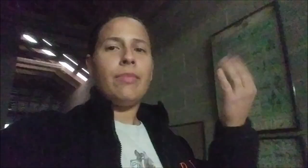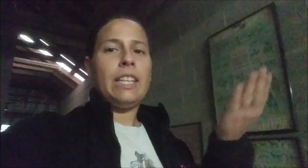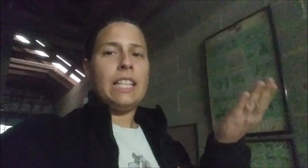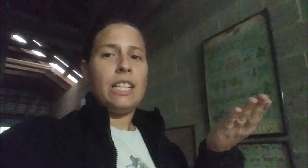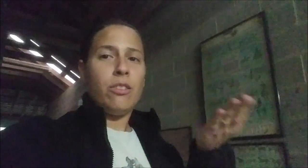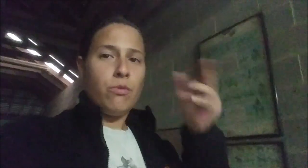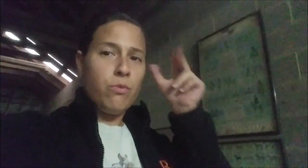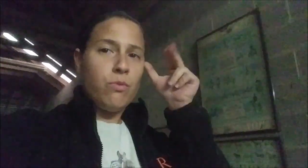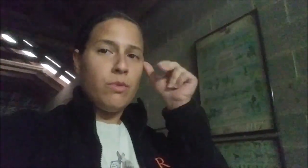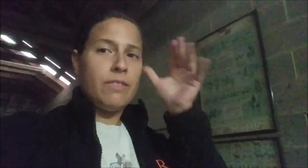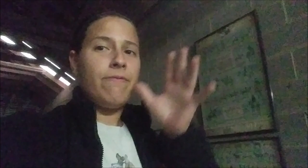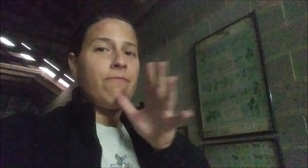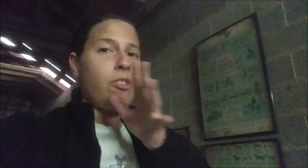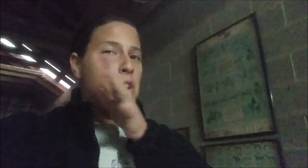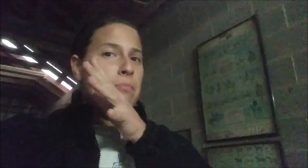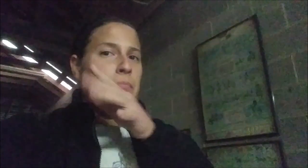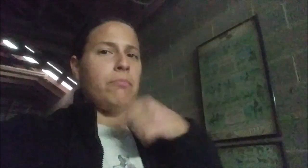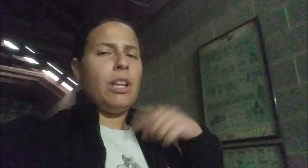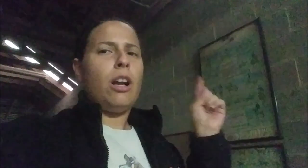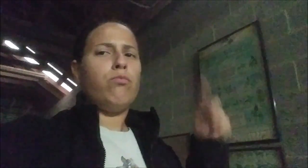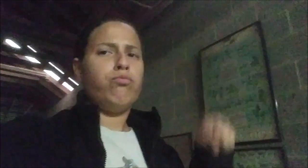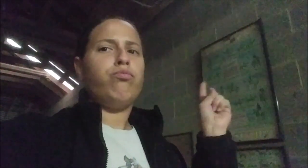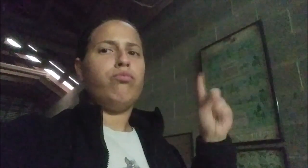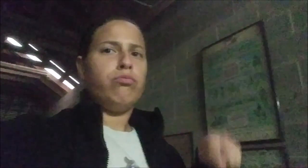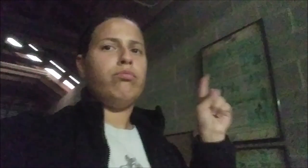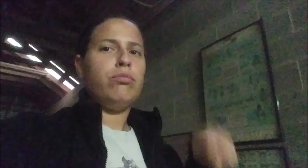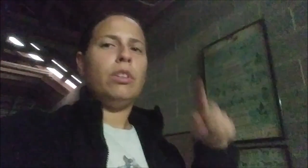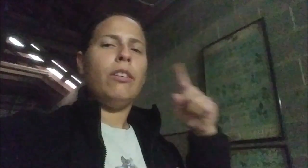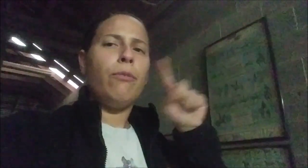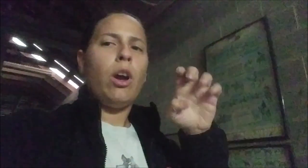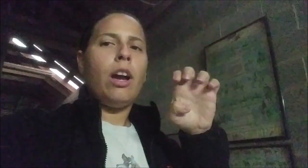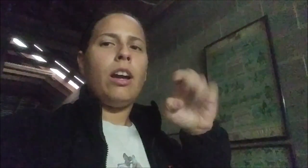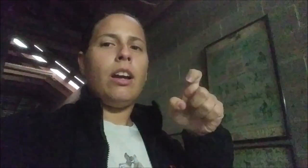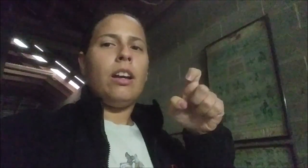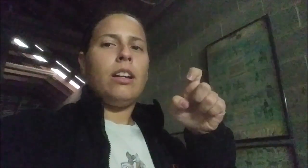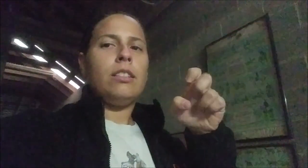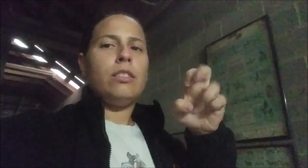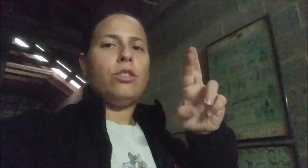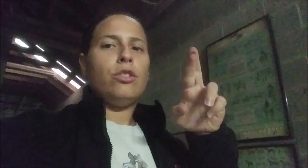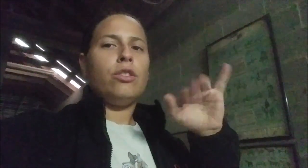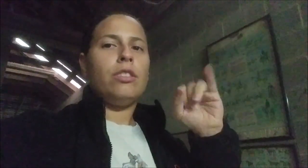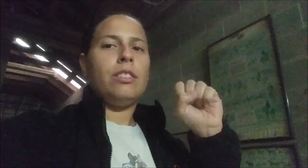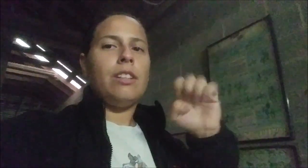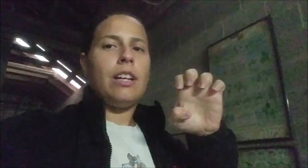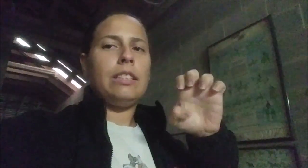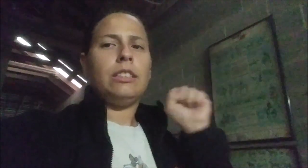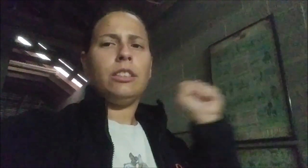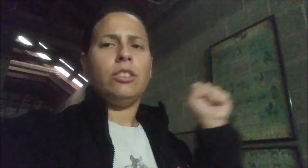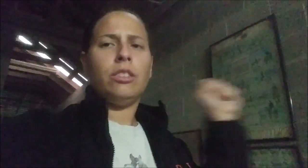I'm here horse farm. I come here often for exercise farm's horses.